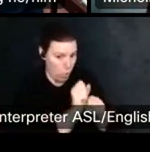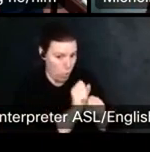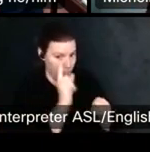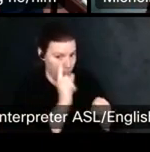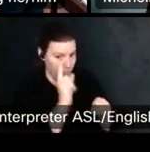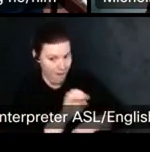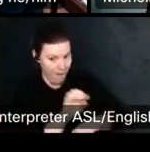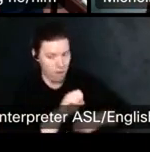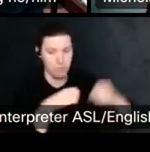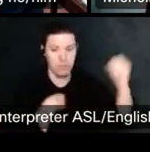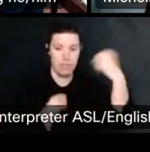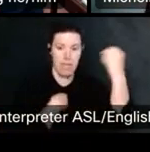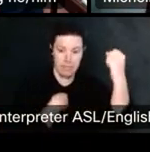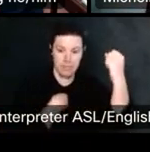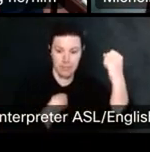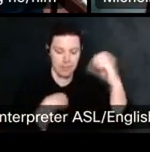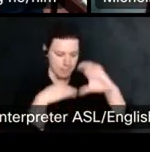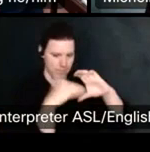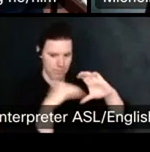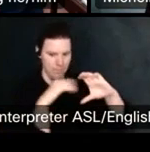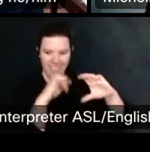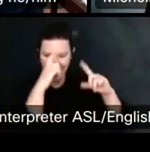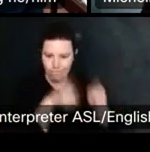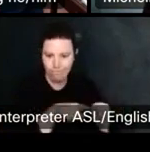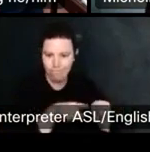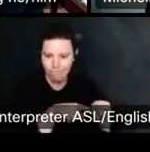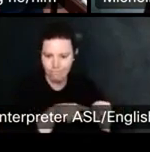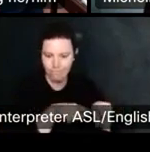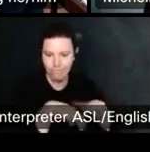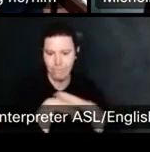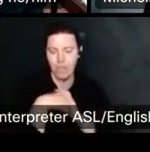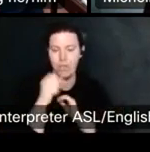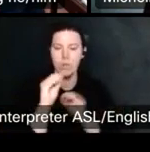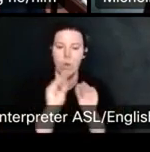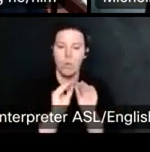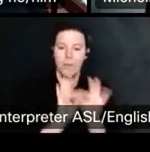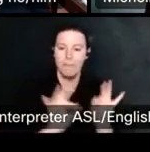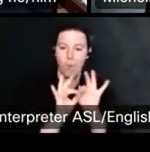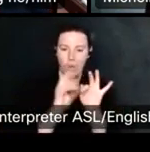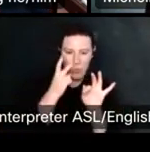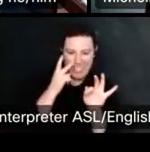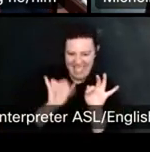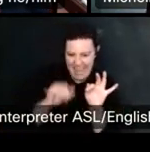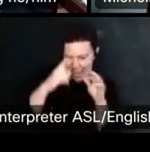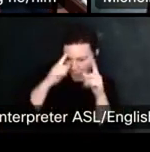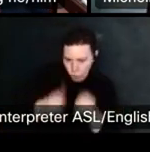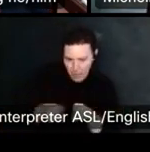That indicators of that agreement from both sides that's probably a very simple way of answering the question.